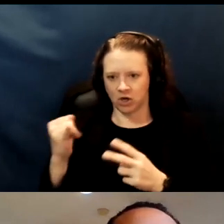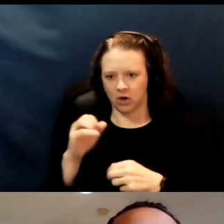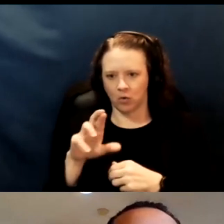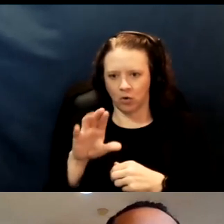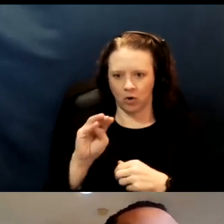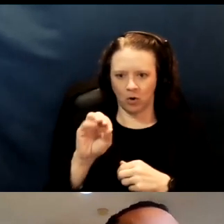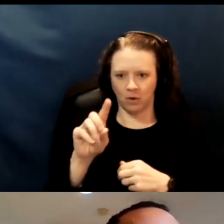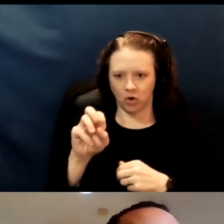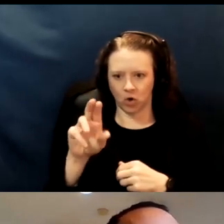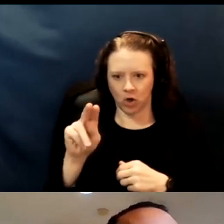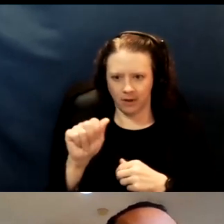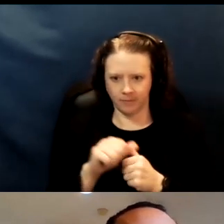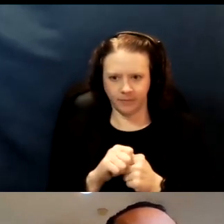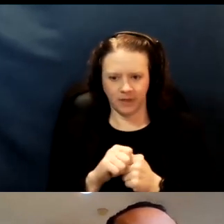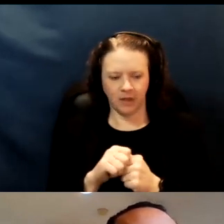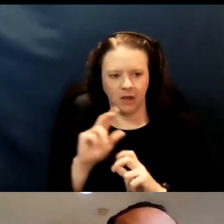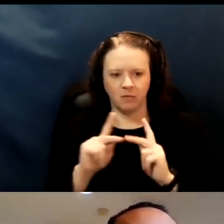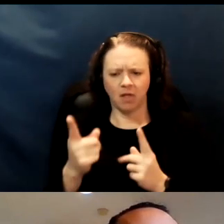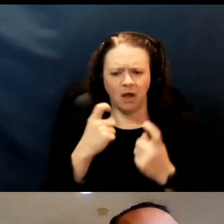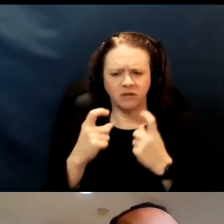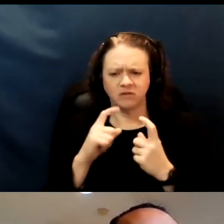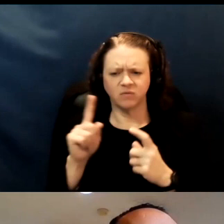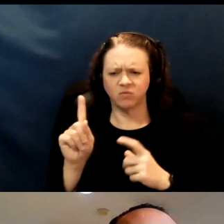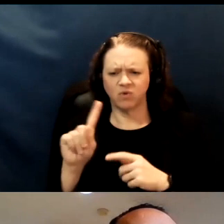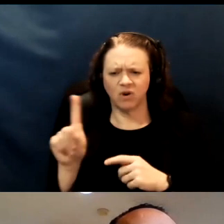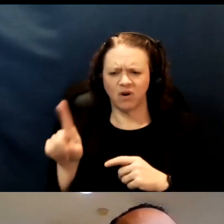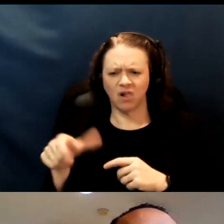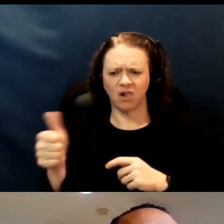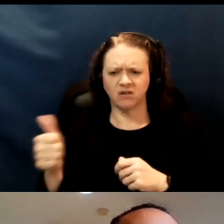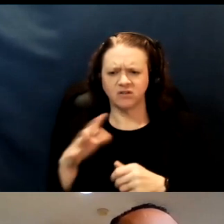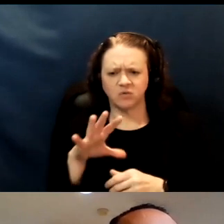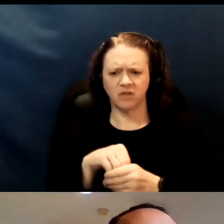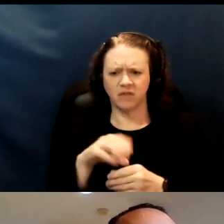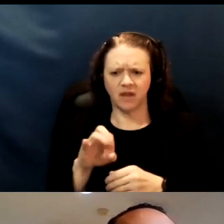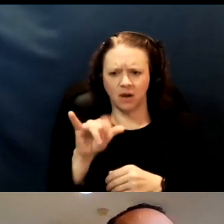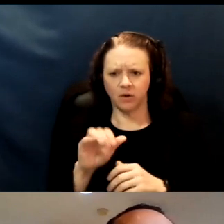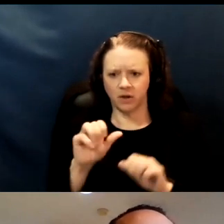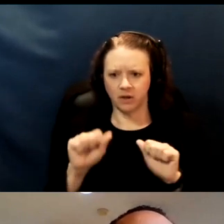So there were questions about, where else in the county can people get in-home vaccinations?